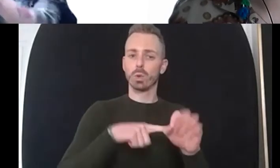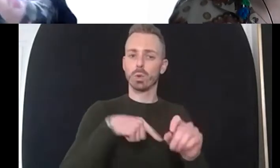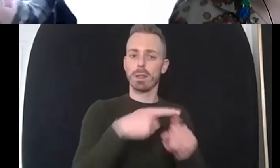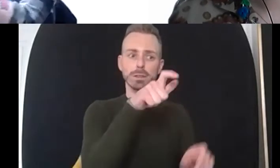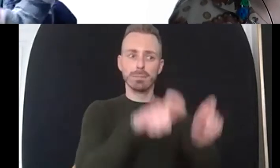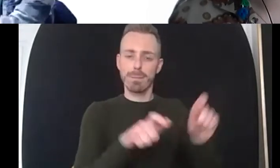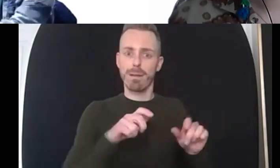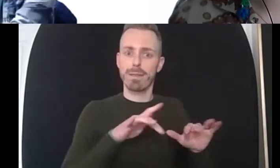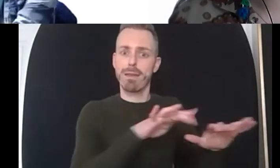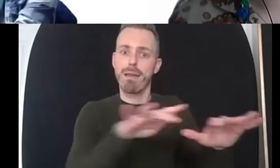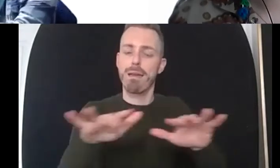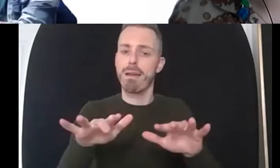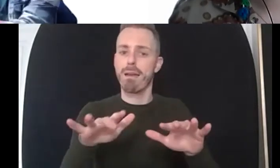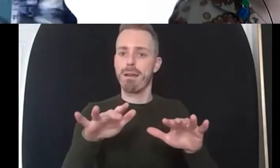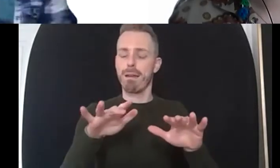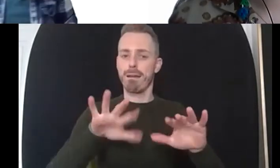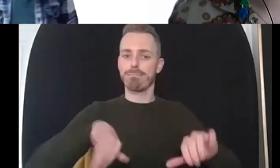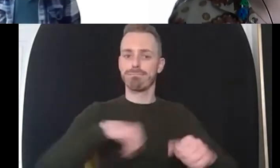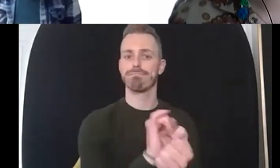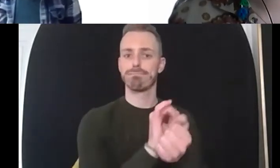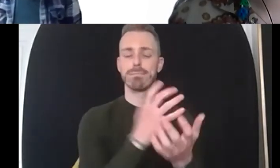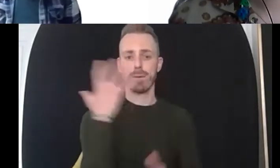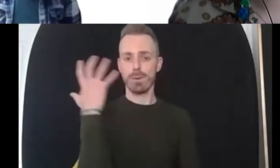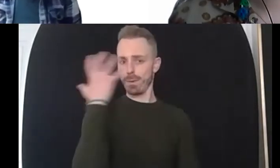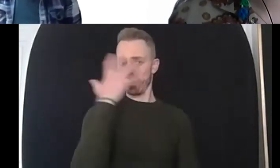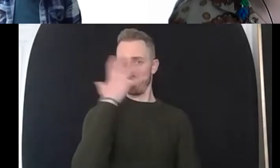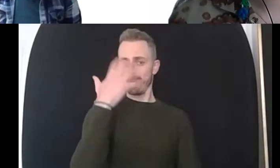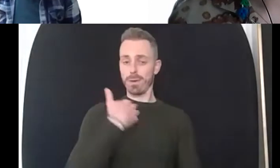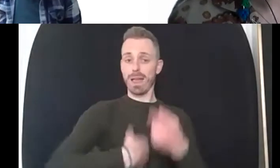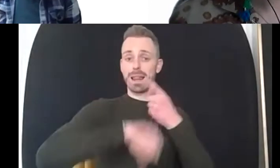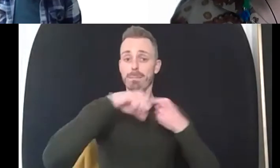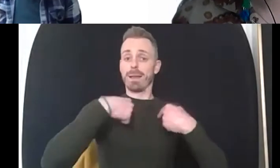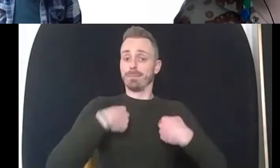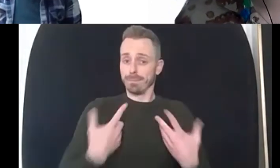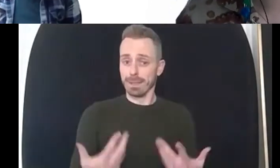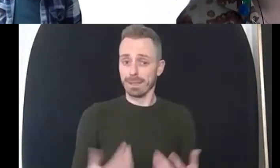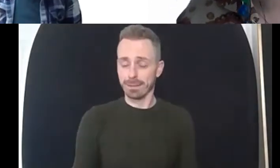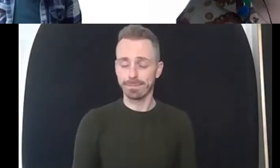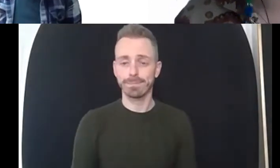and then um in my experience in terms of mental health as well yeah yeah i know when we discussed